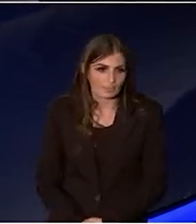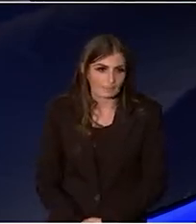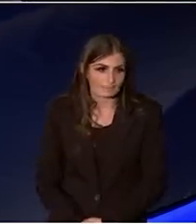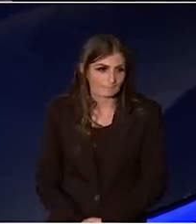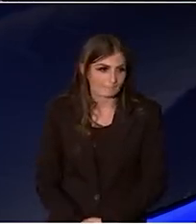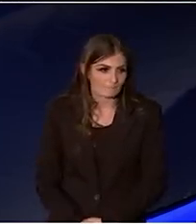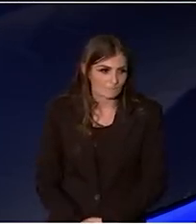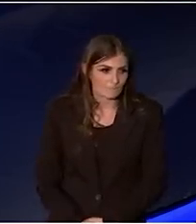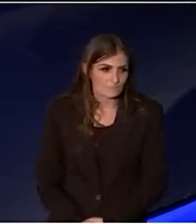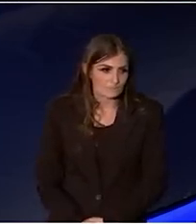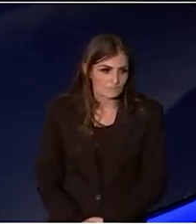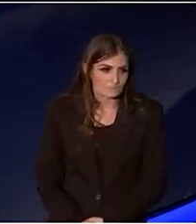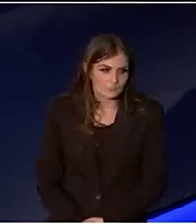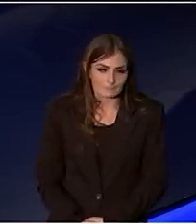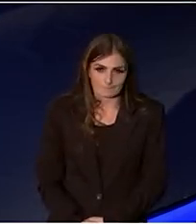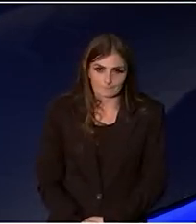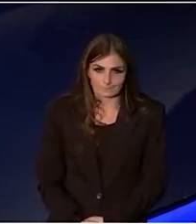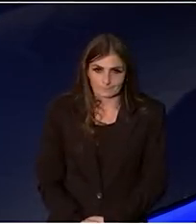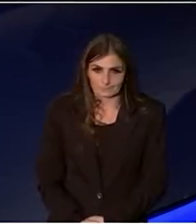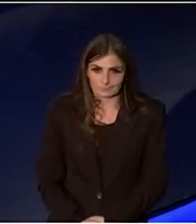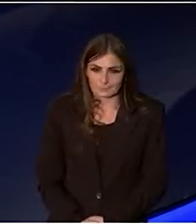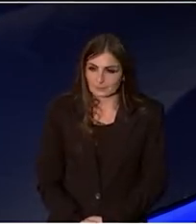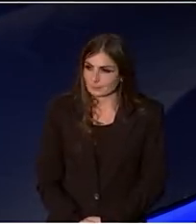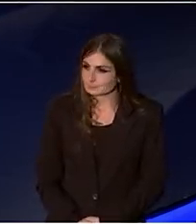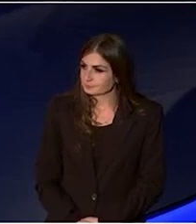AUDIENCE: